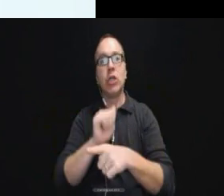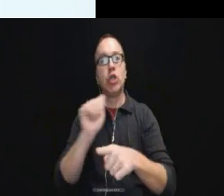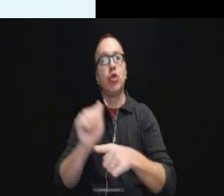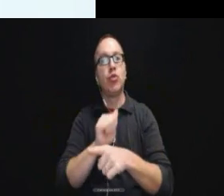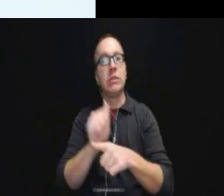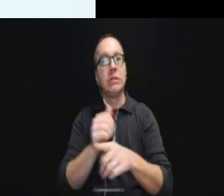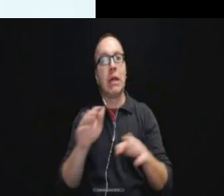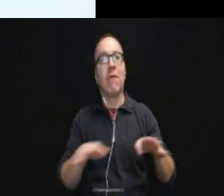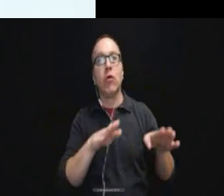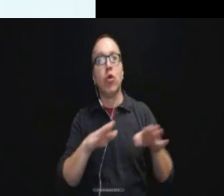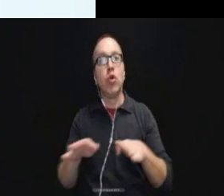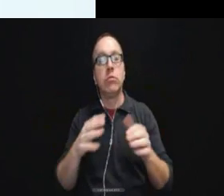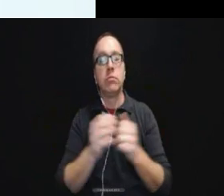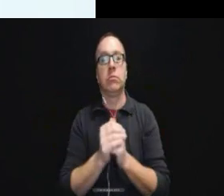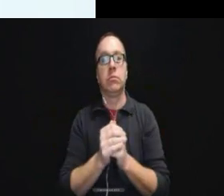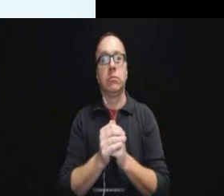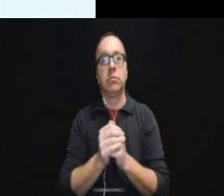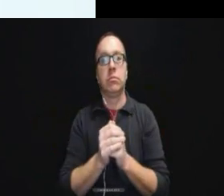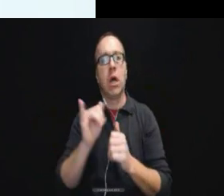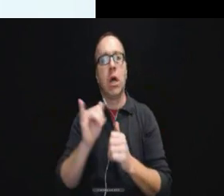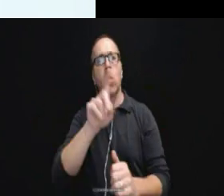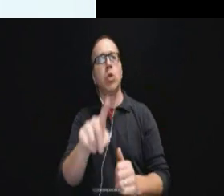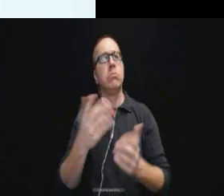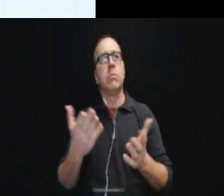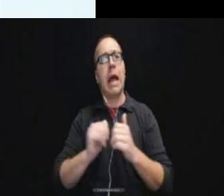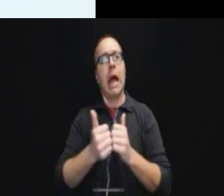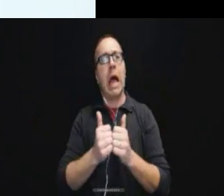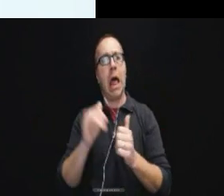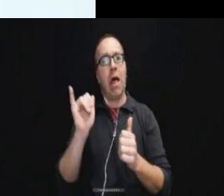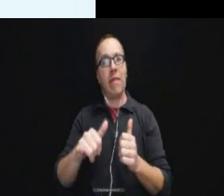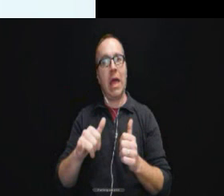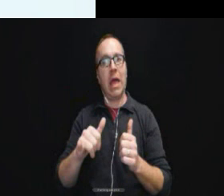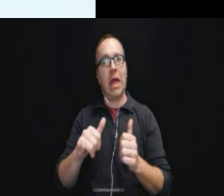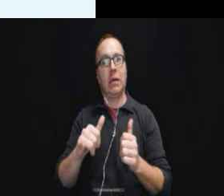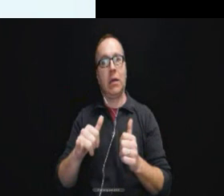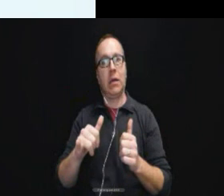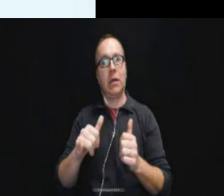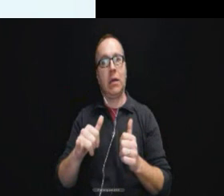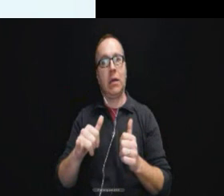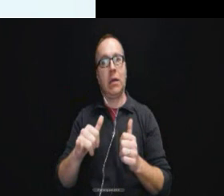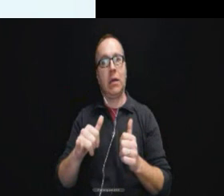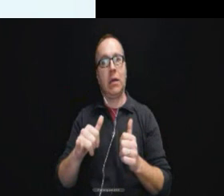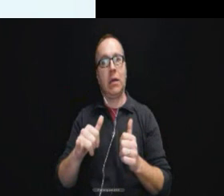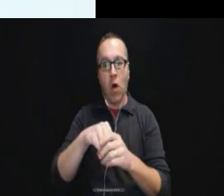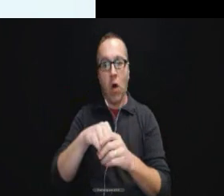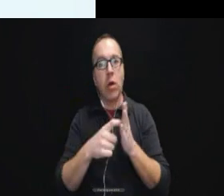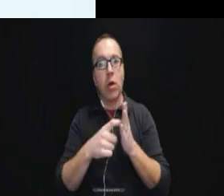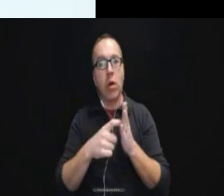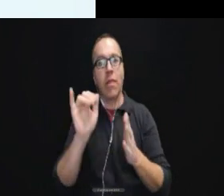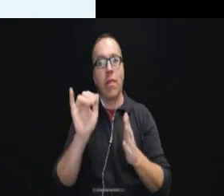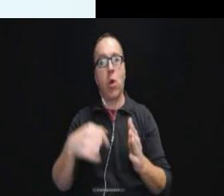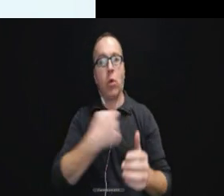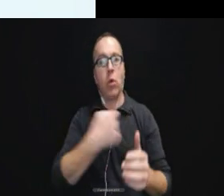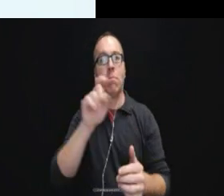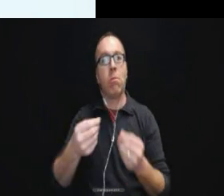And so the question is how did that interplay with the requirement that we need to provide effective communication.